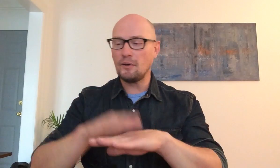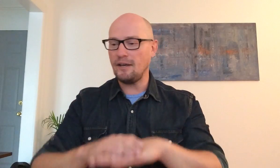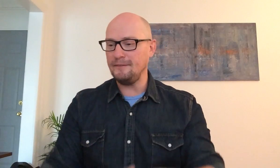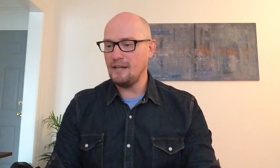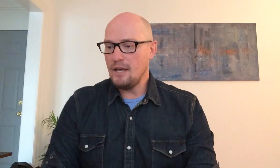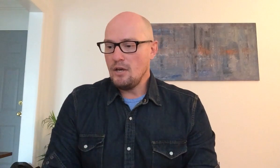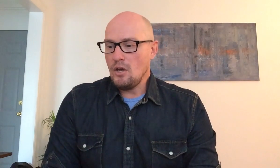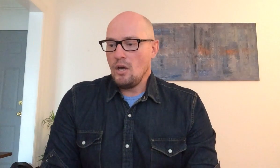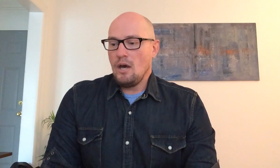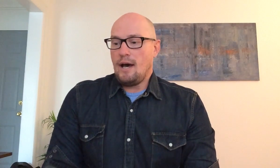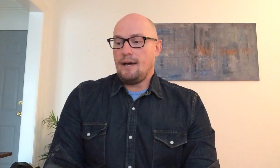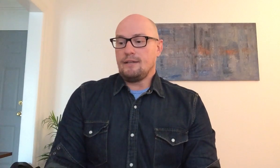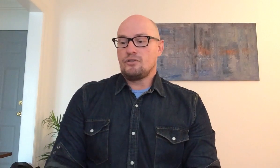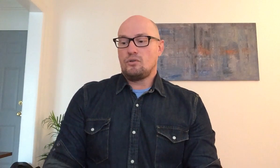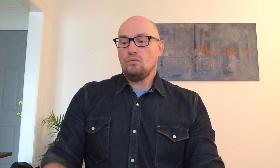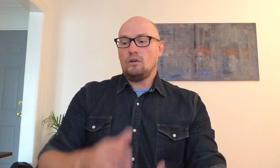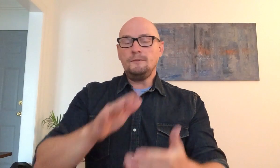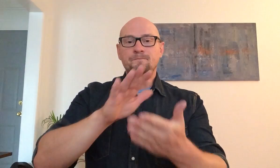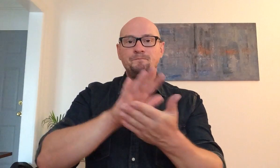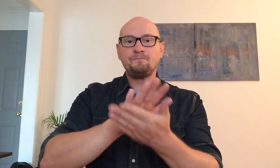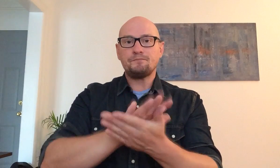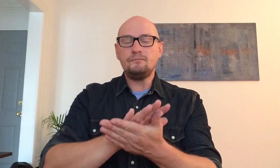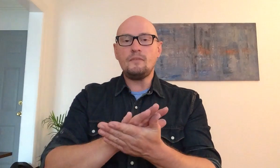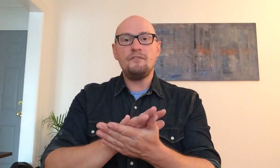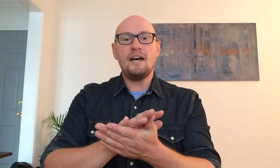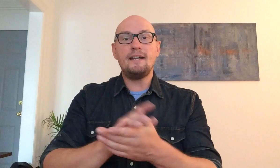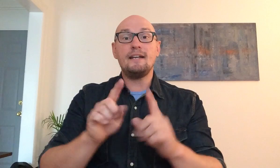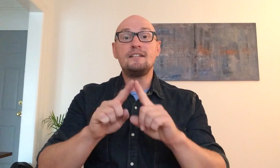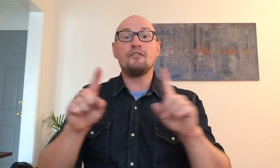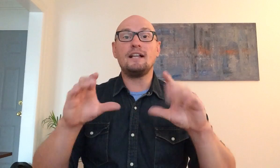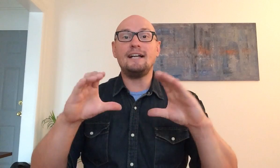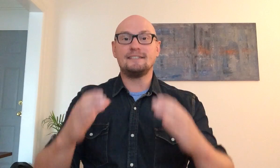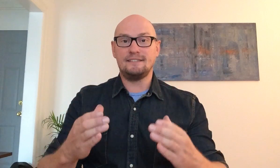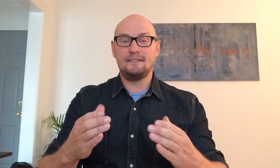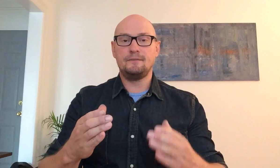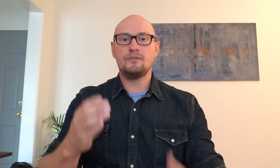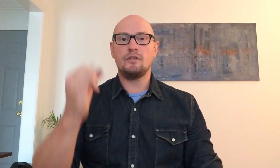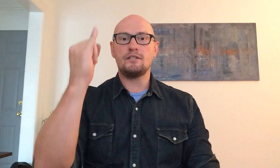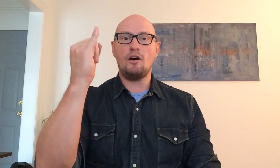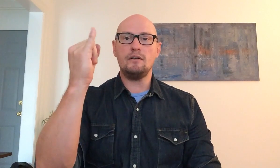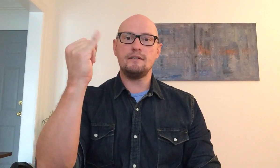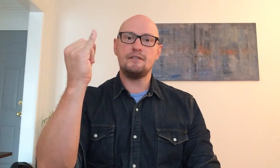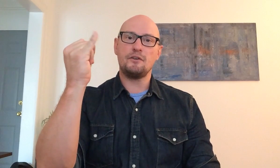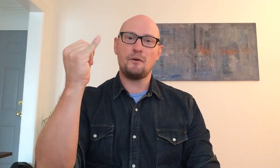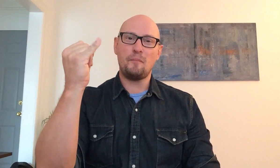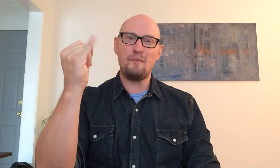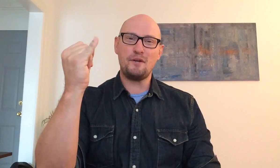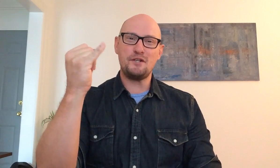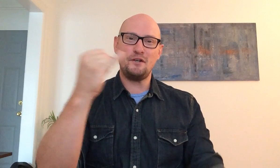okay in school got different classes so it's art this is your paintbrush here